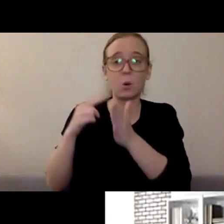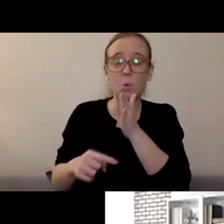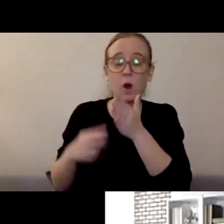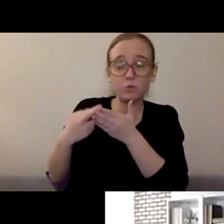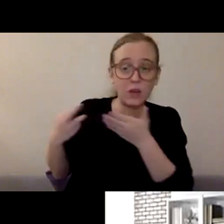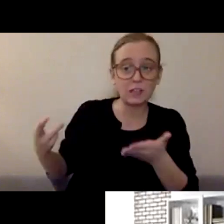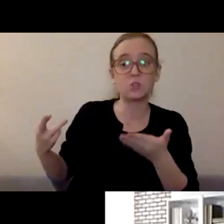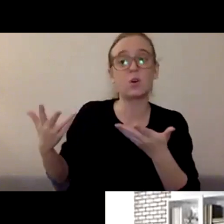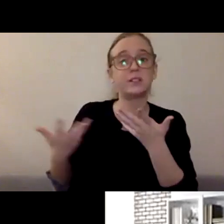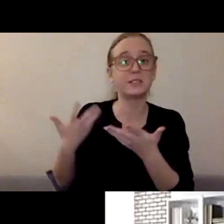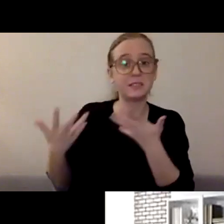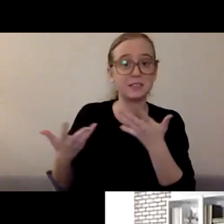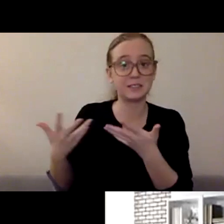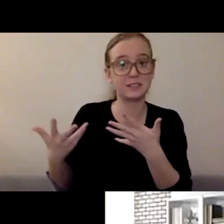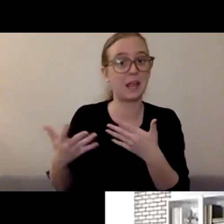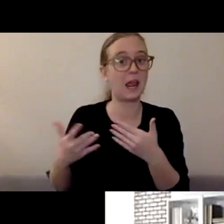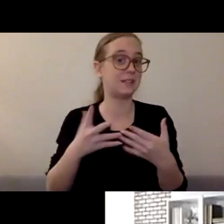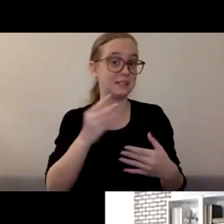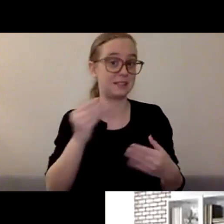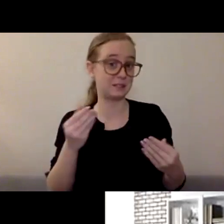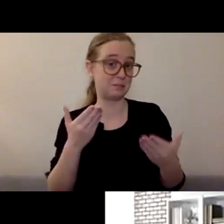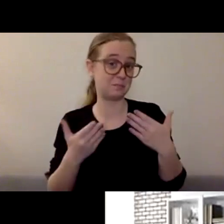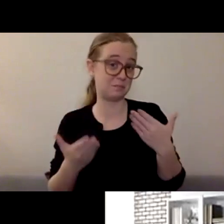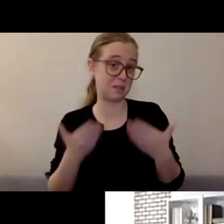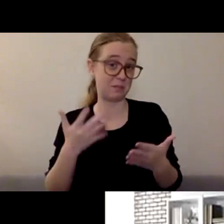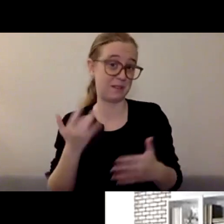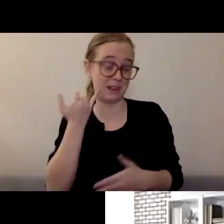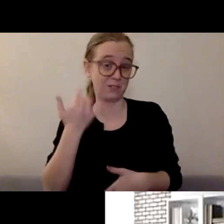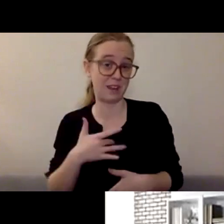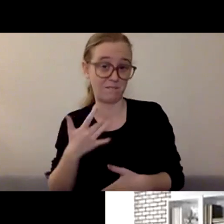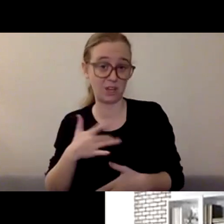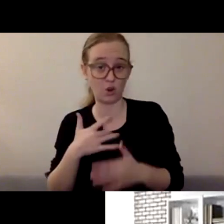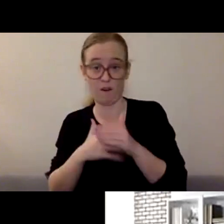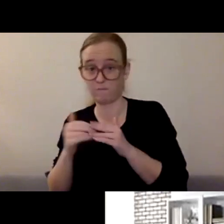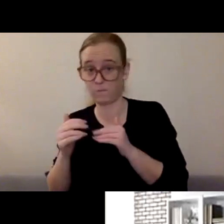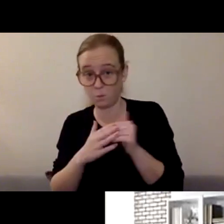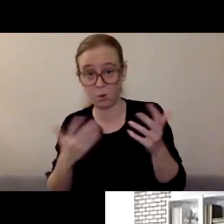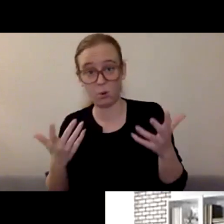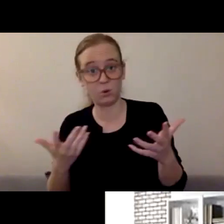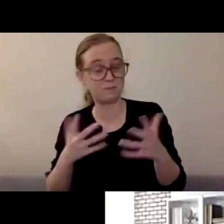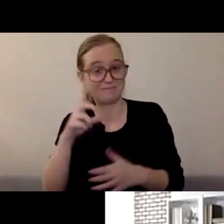that helps them get comfortable to ask the question. I think that in our society,